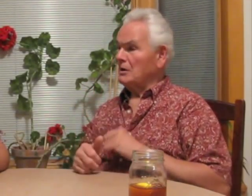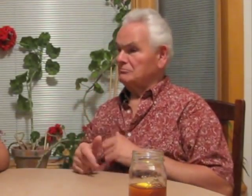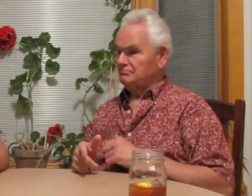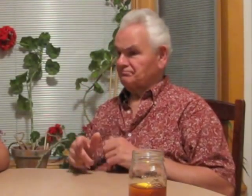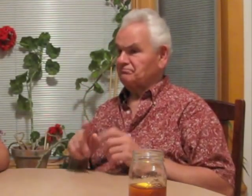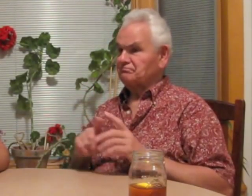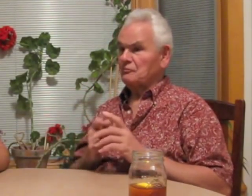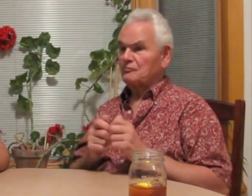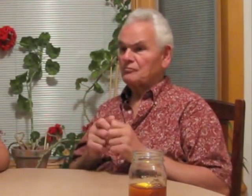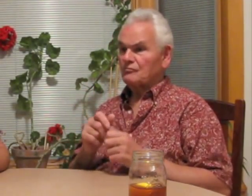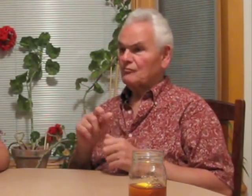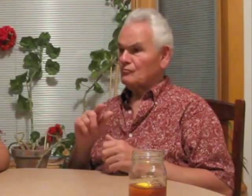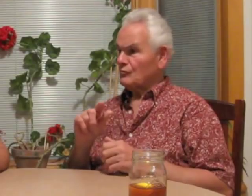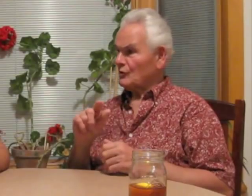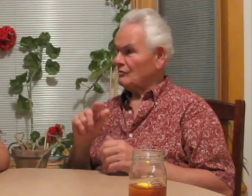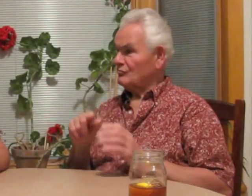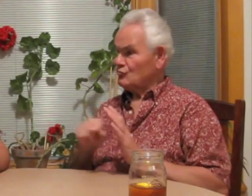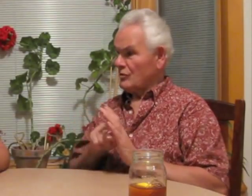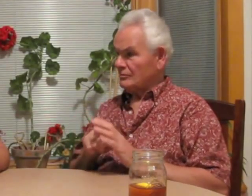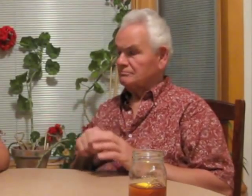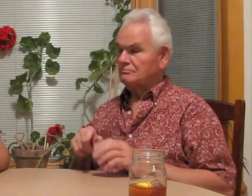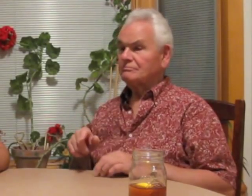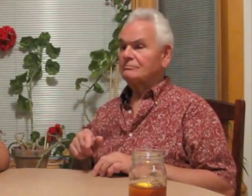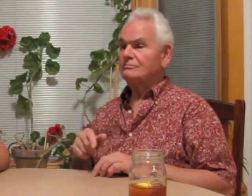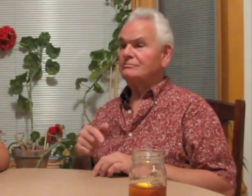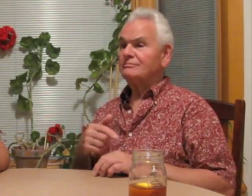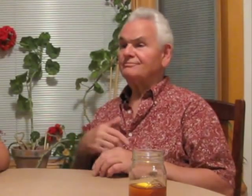They placed me in 6th grade.